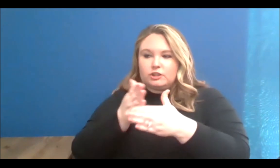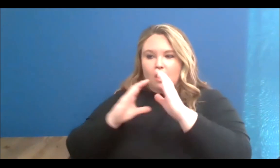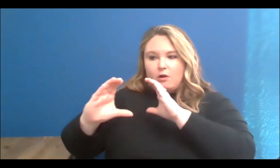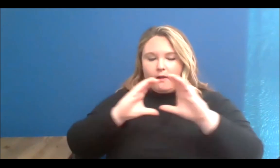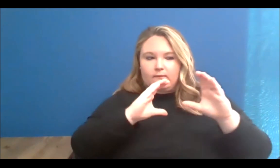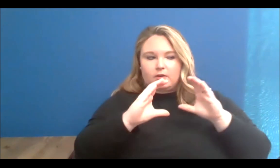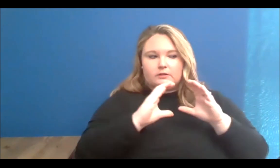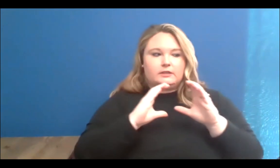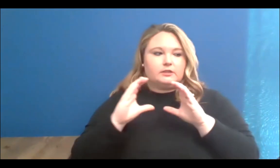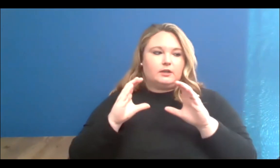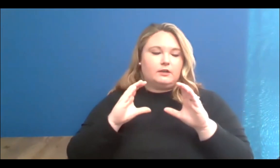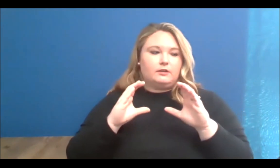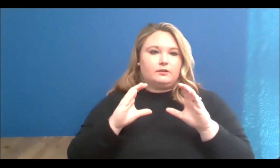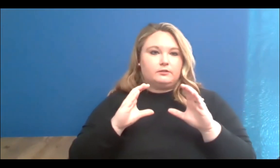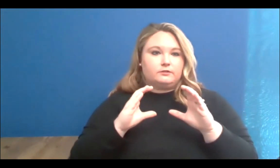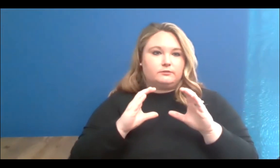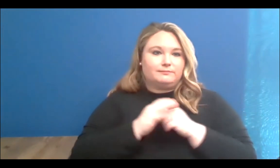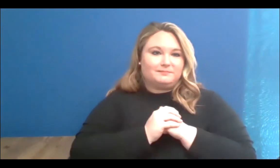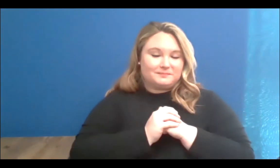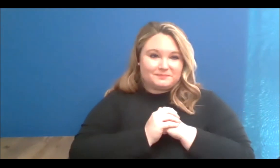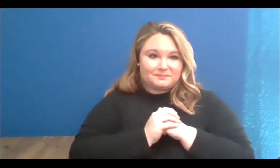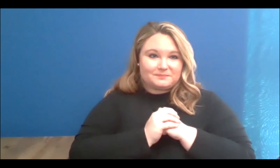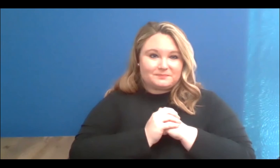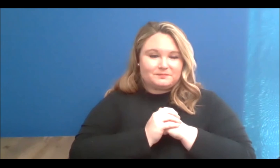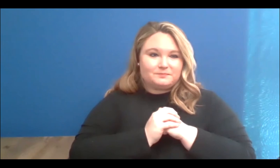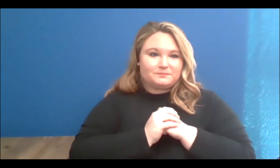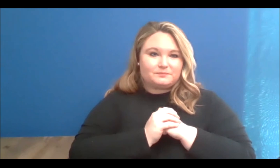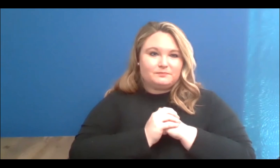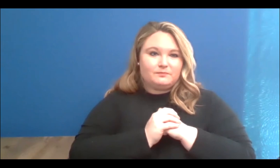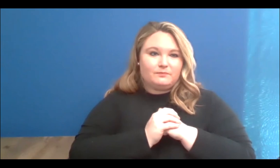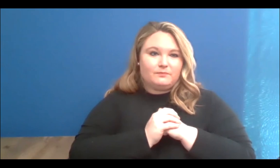wherever it needs to take us.